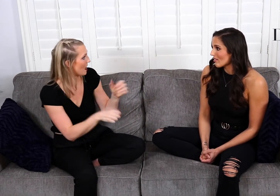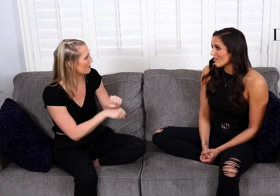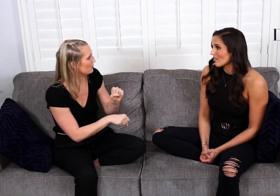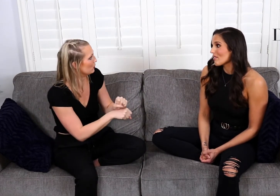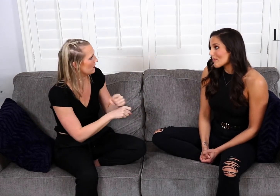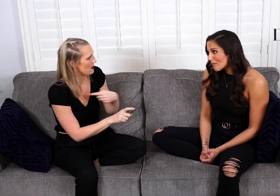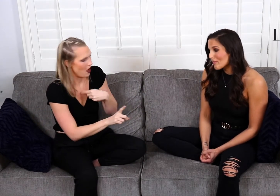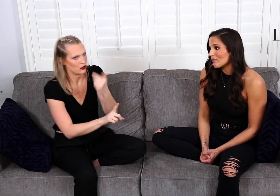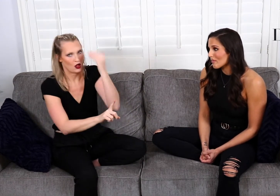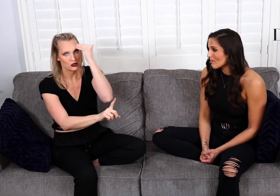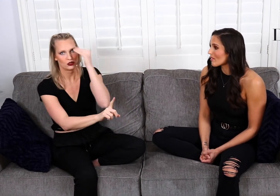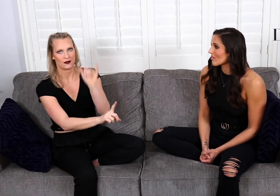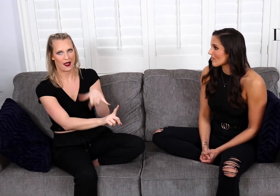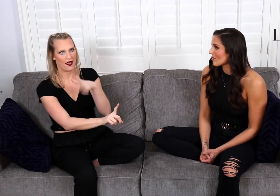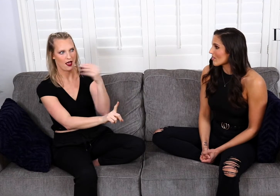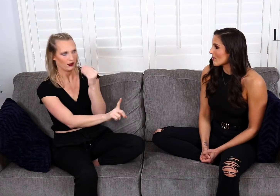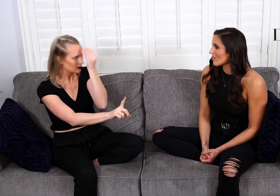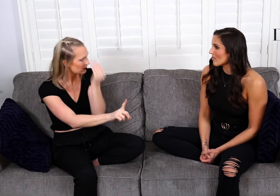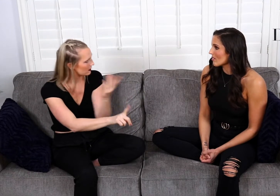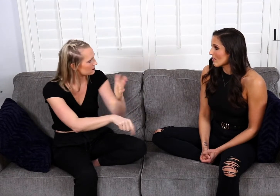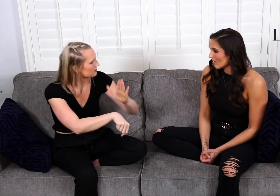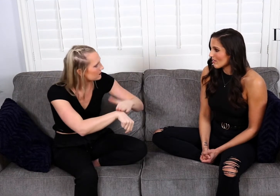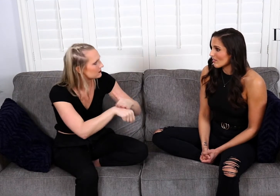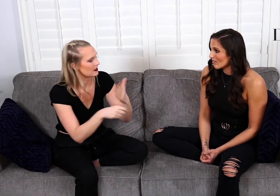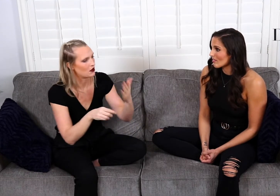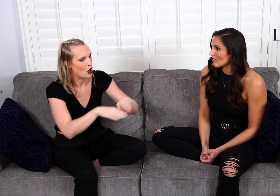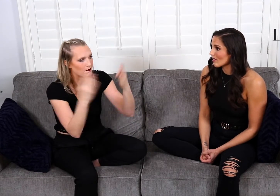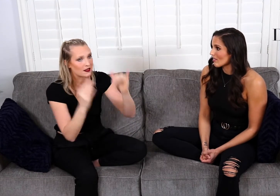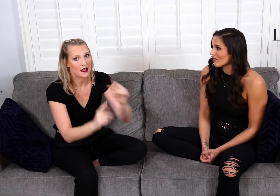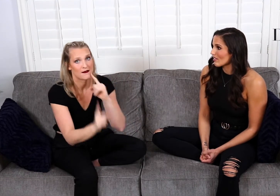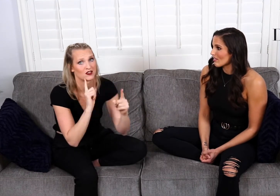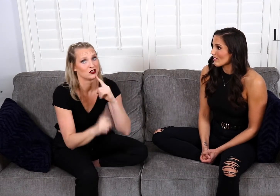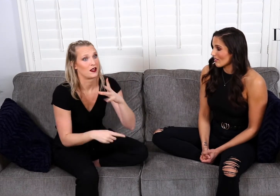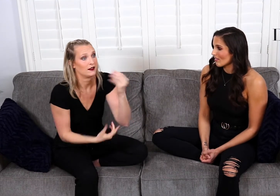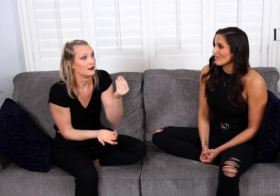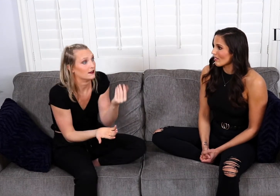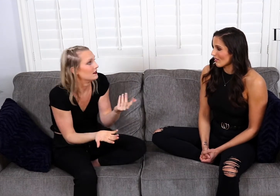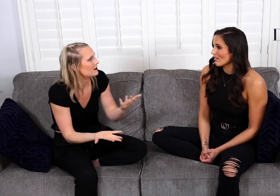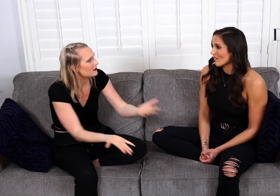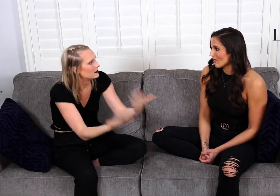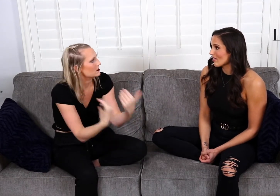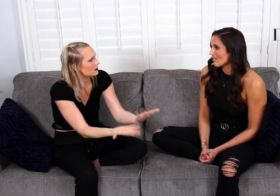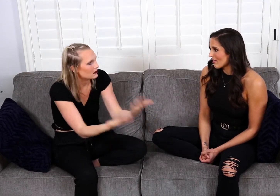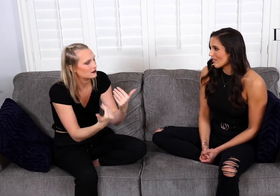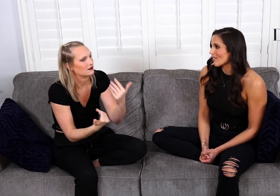takes a lot of work which I'm aware of and so I like to give him that heads up and have that conversation.